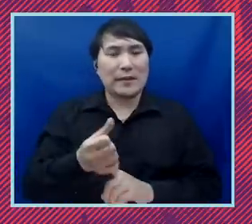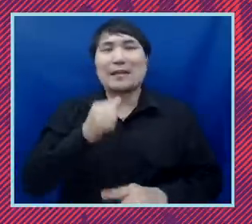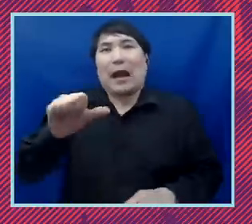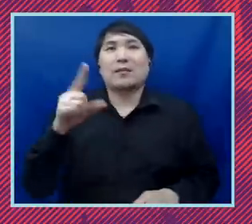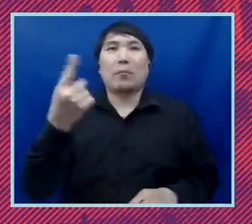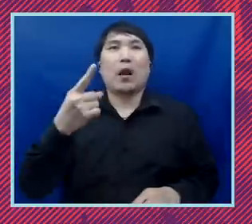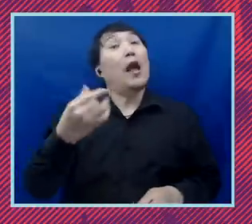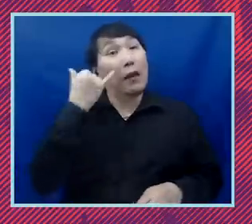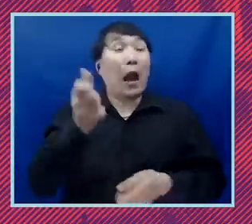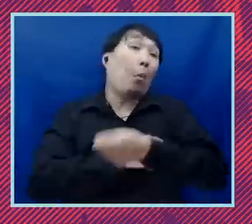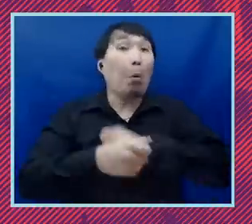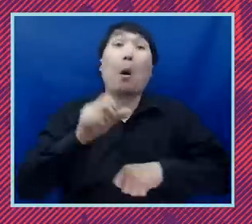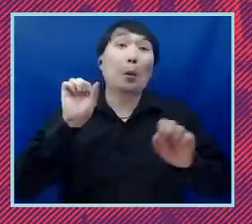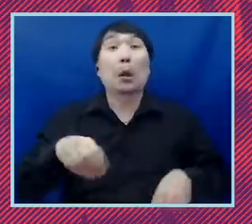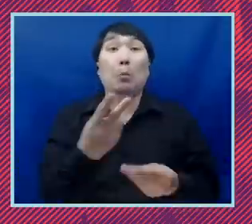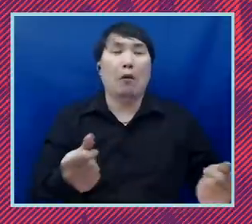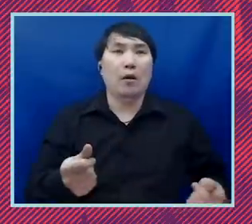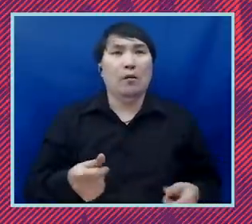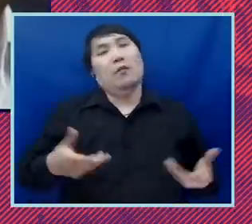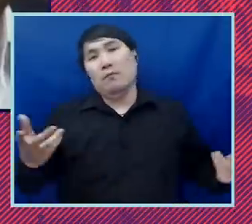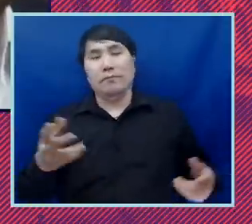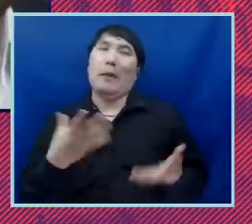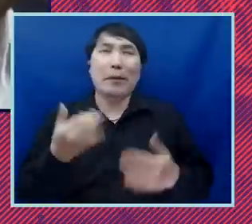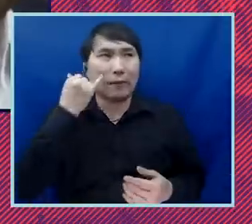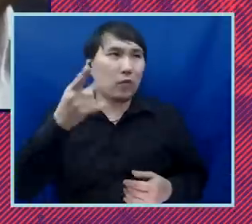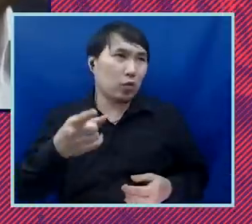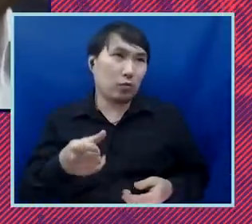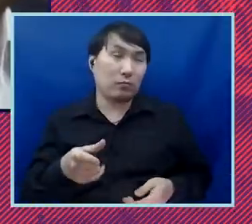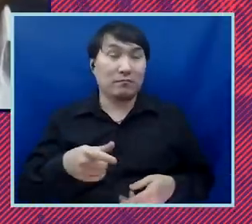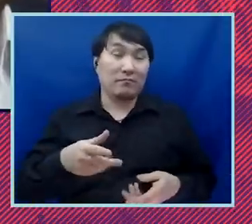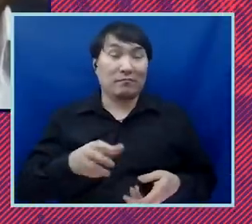unless you get really lucky and invest in bitcoin apparently but other than that it's really the